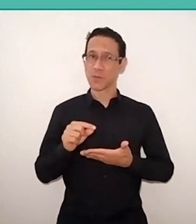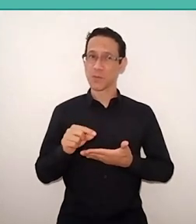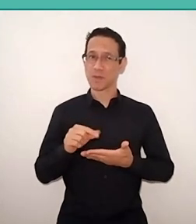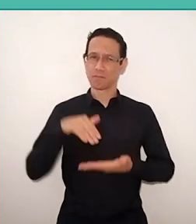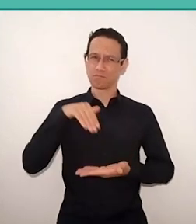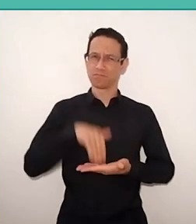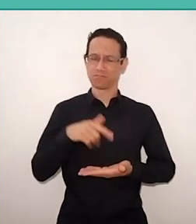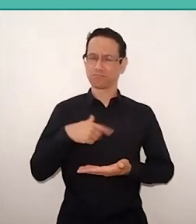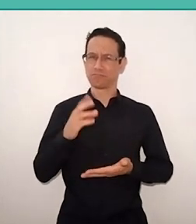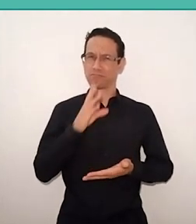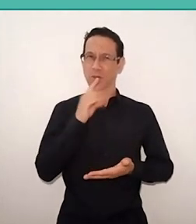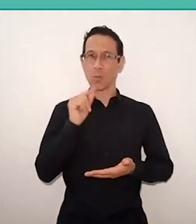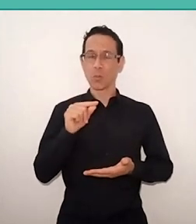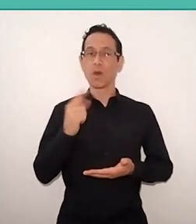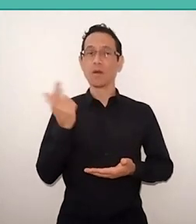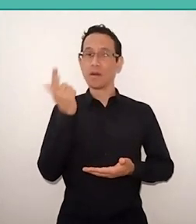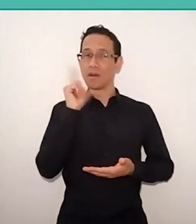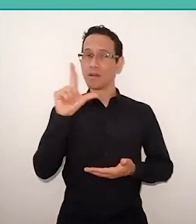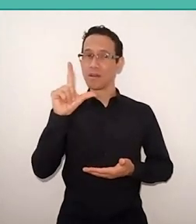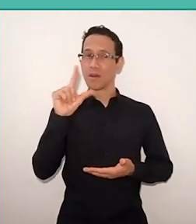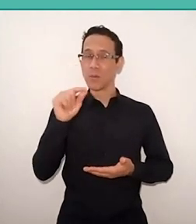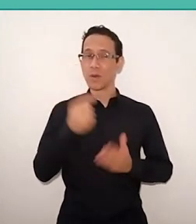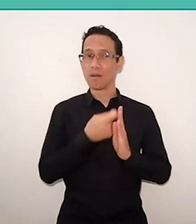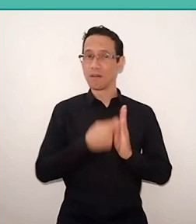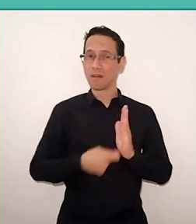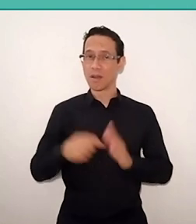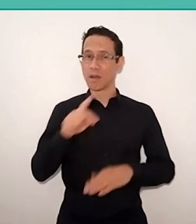We were able to rescue the manuscript of the “Pedagogia do Oprimido”,